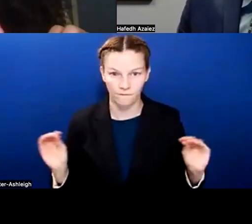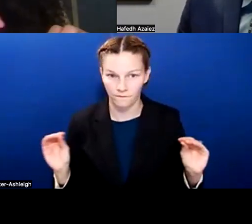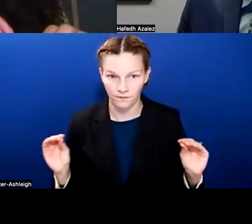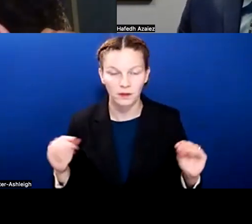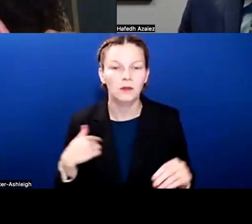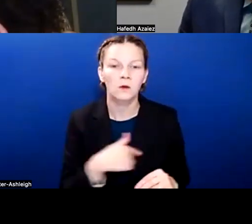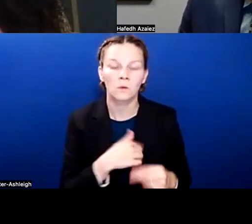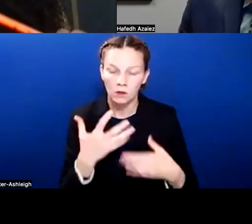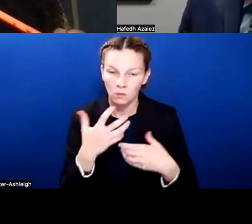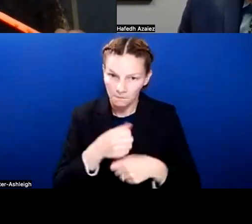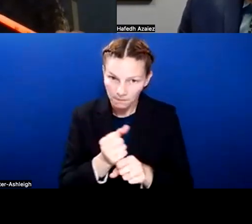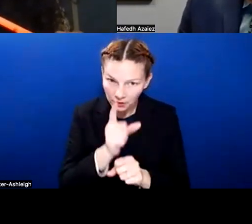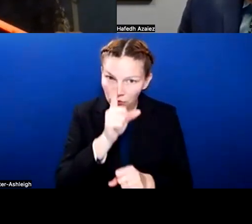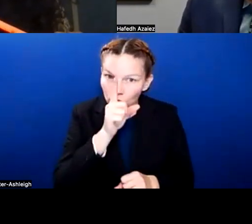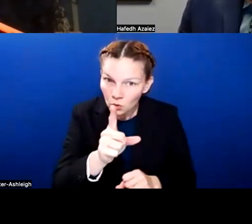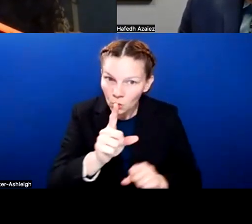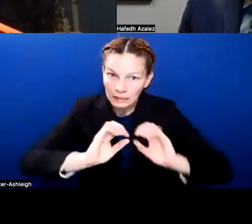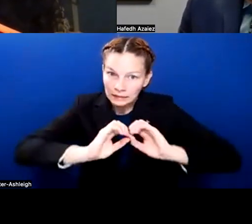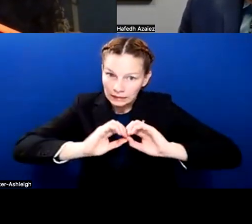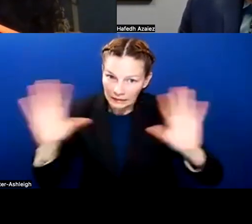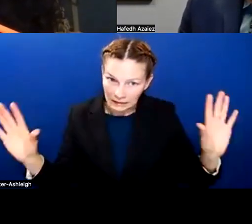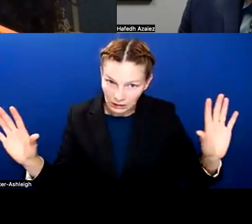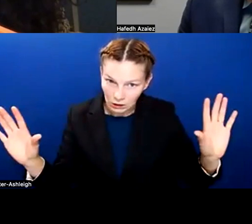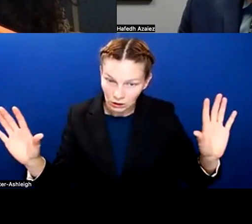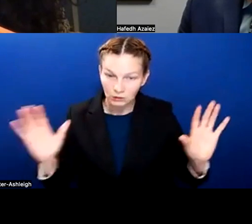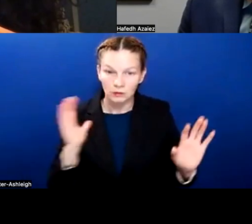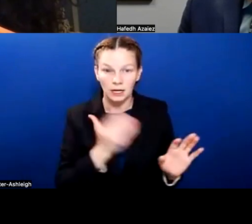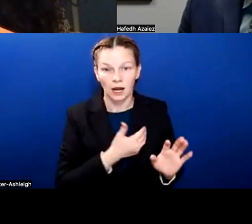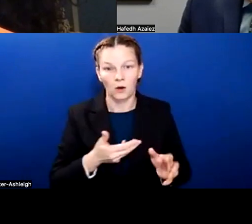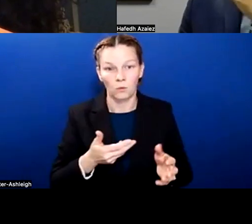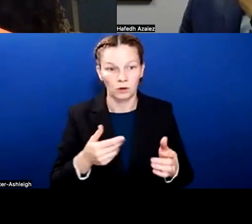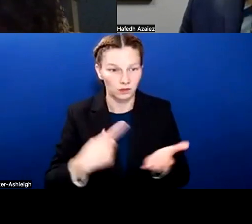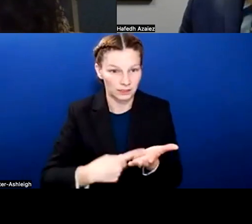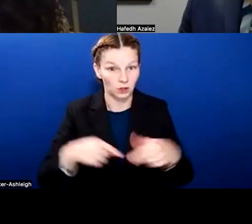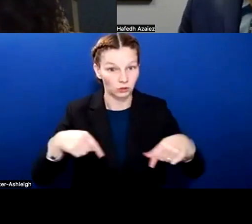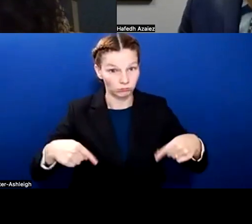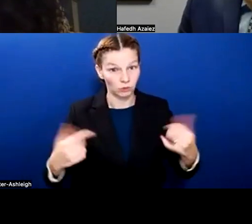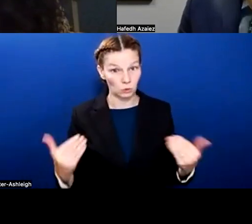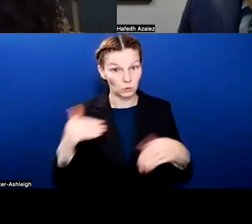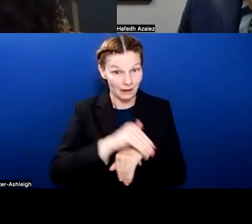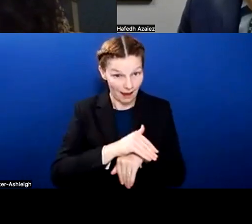to make sure was very clear, both in our conversation tonight and also in our communication with employees.